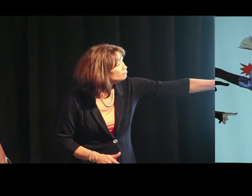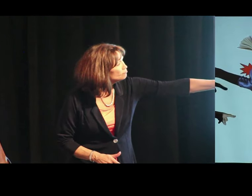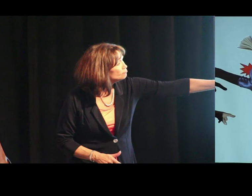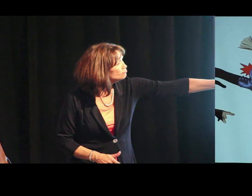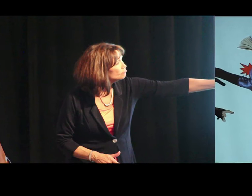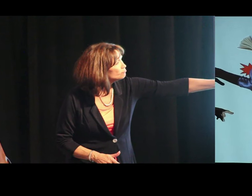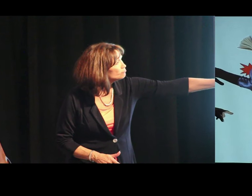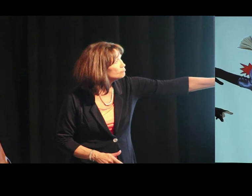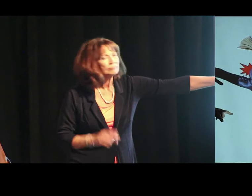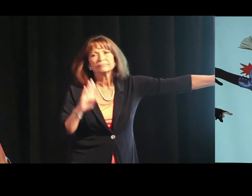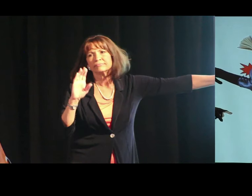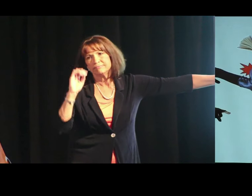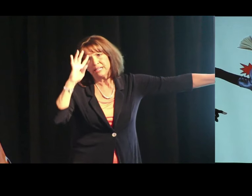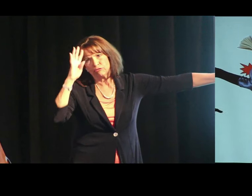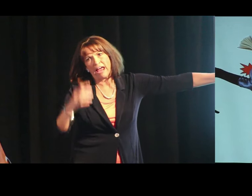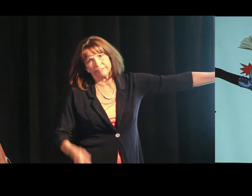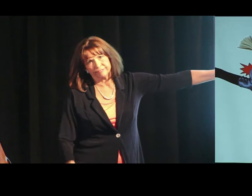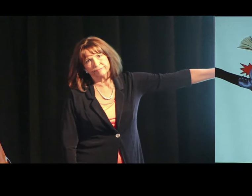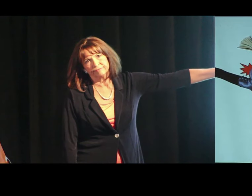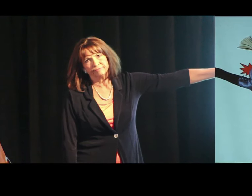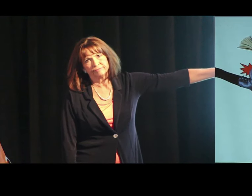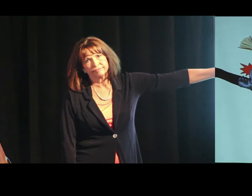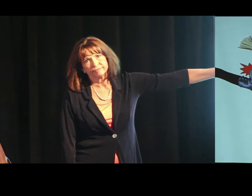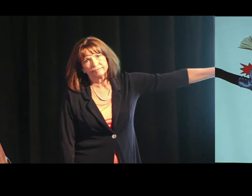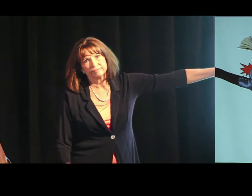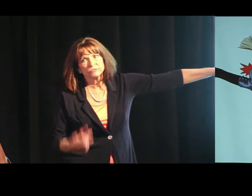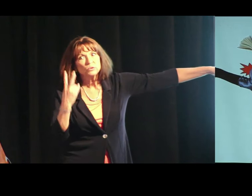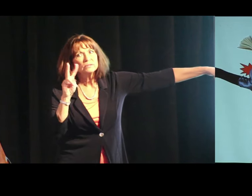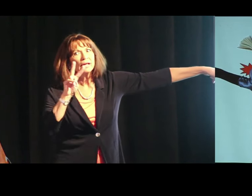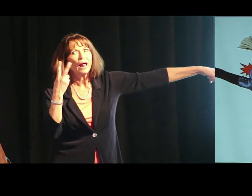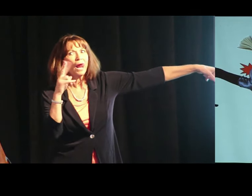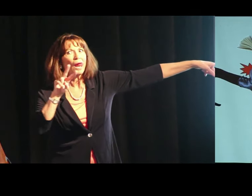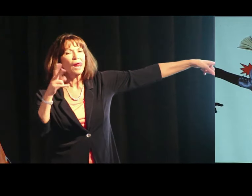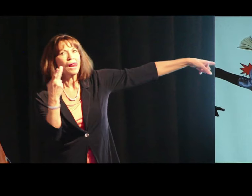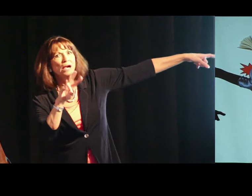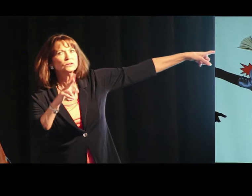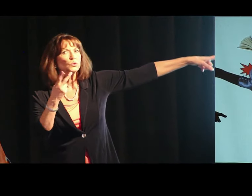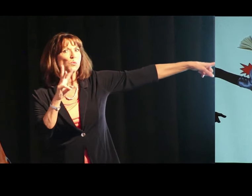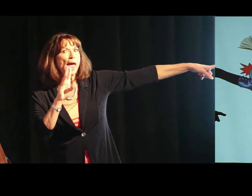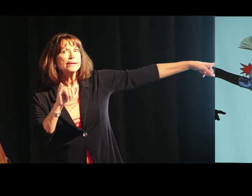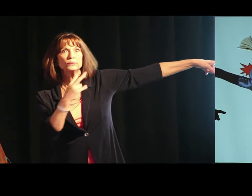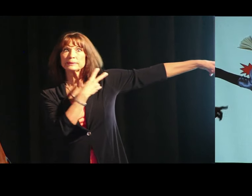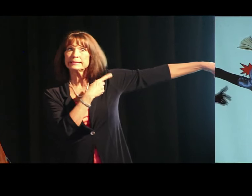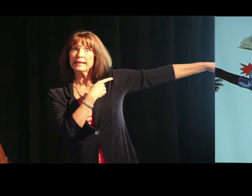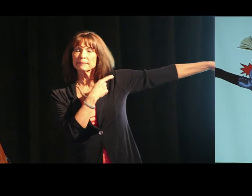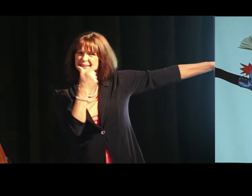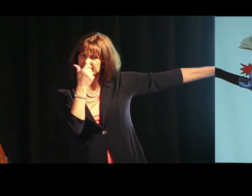And be creative. There's two ways